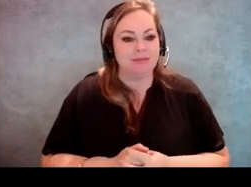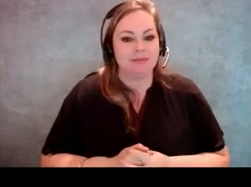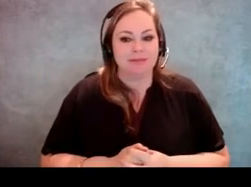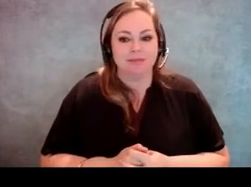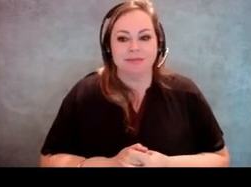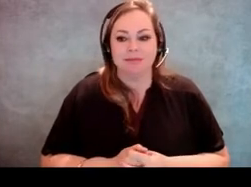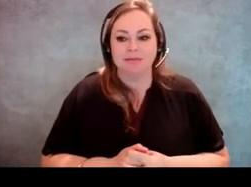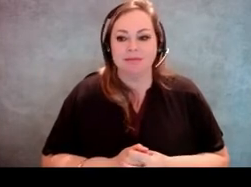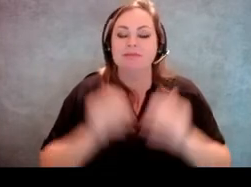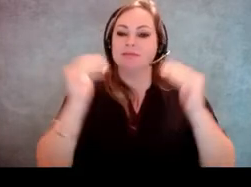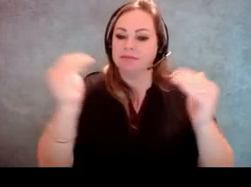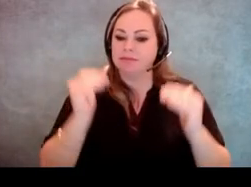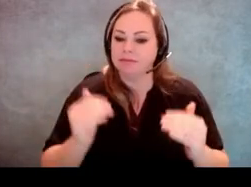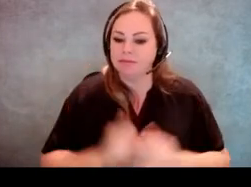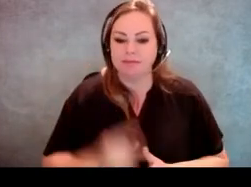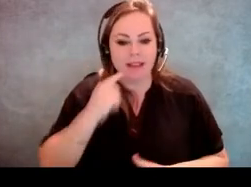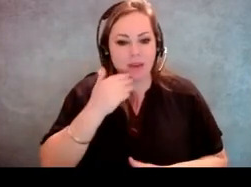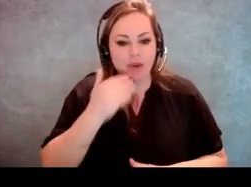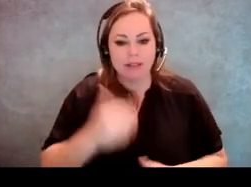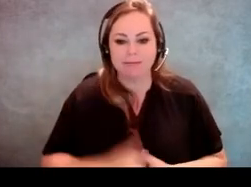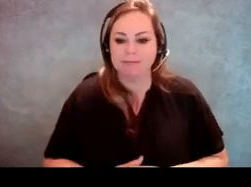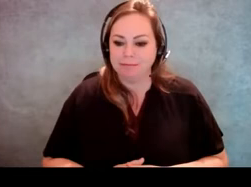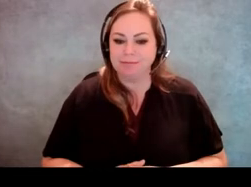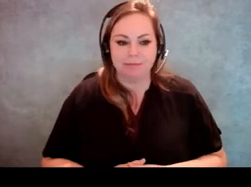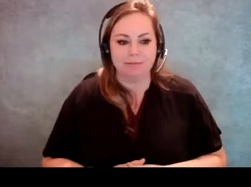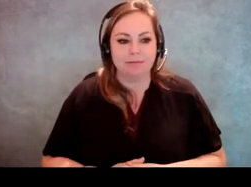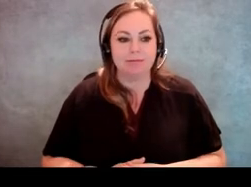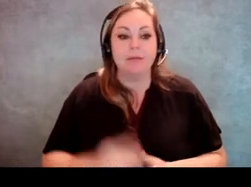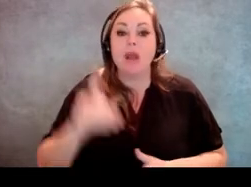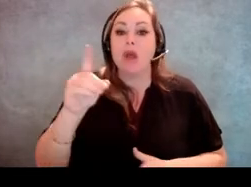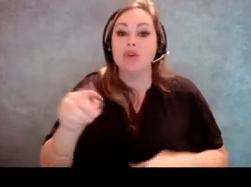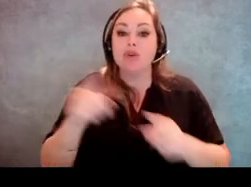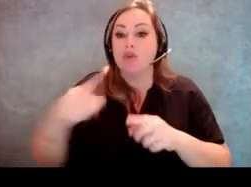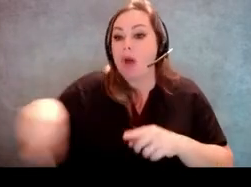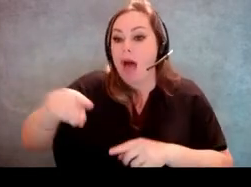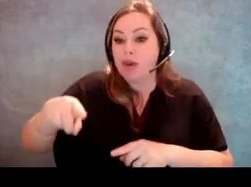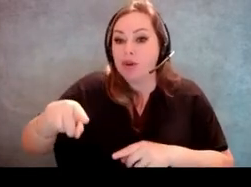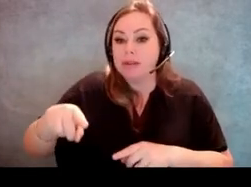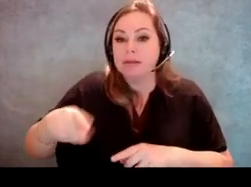I think we're good. Yeah. Due unto others, the golden rules we've said before,